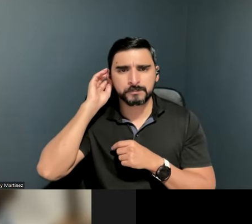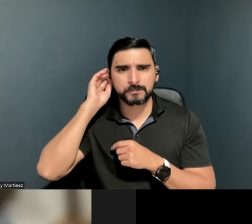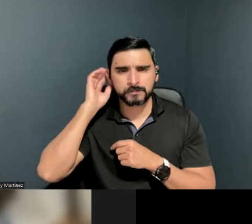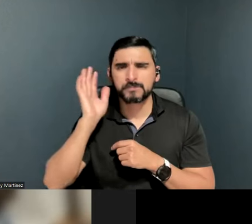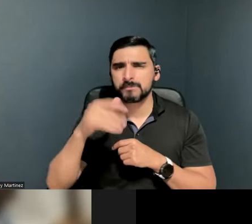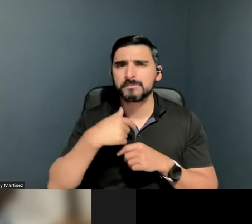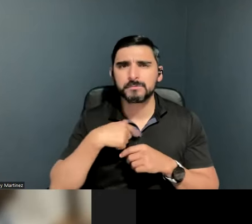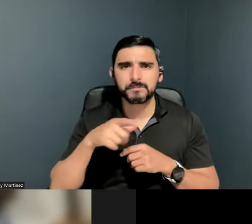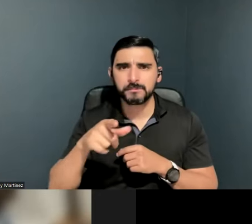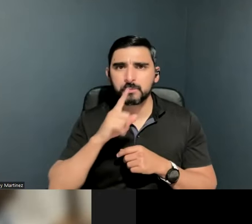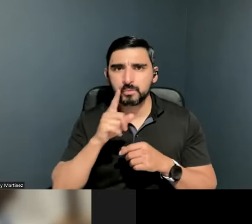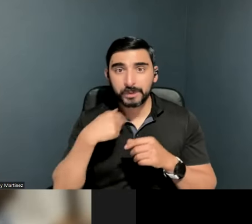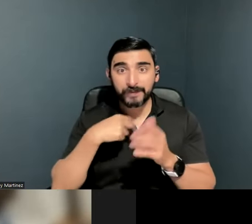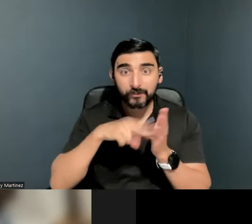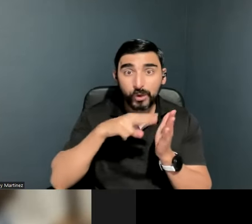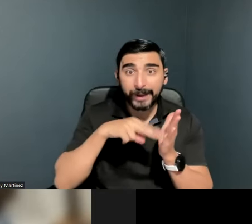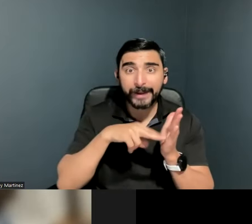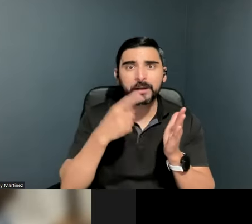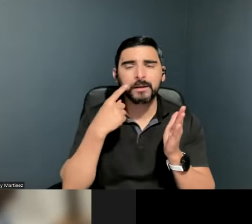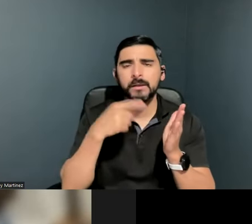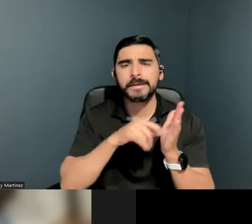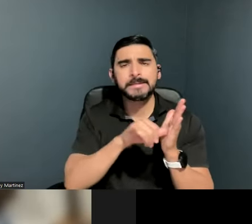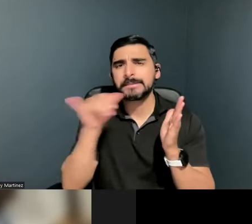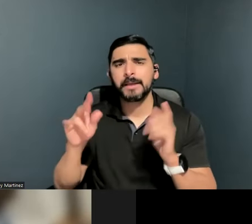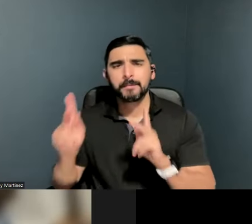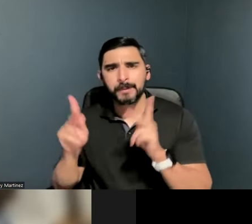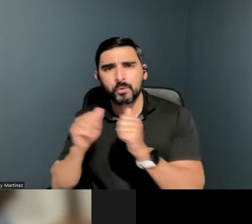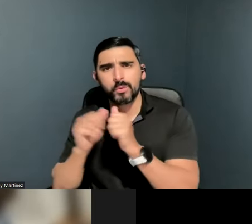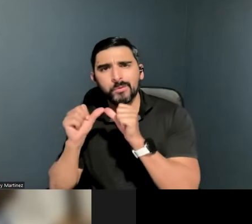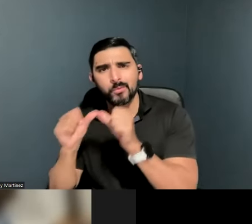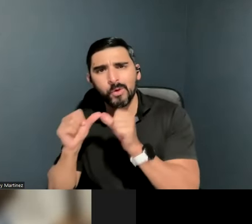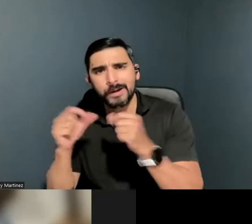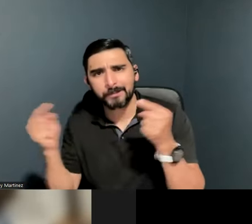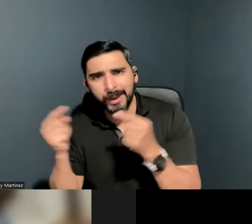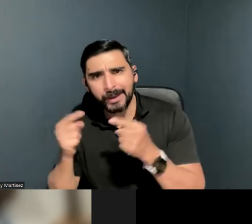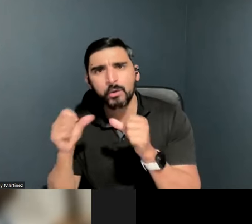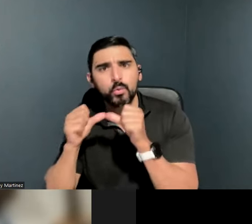hand-in-hand with people with chronic pain or chronic illness, that type of stuff. The idea of